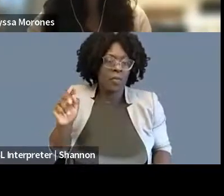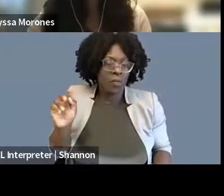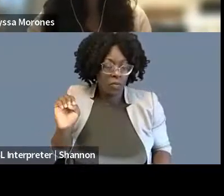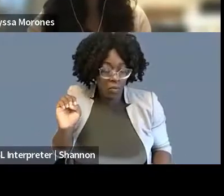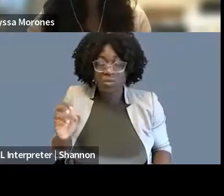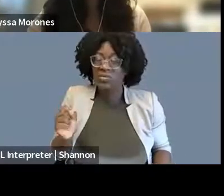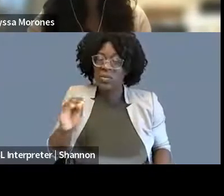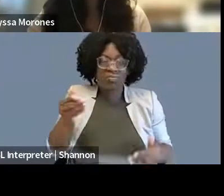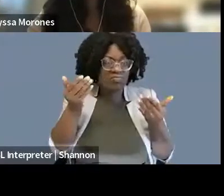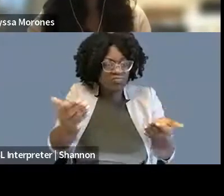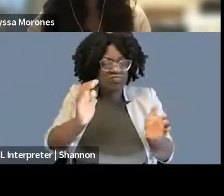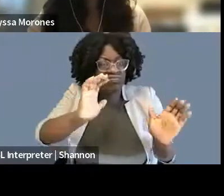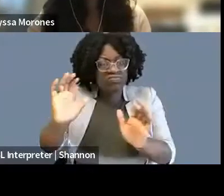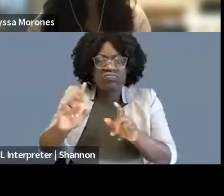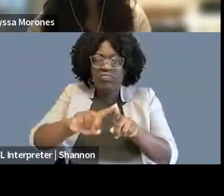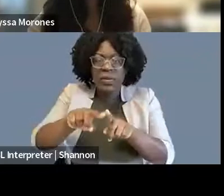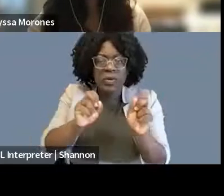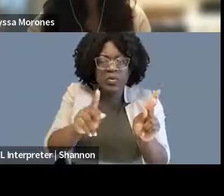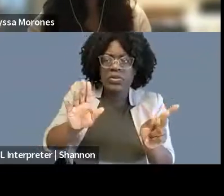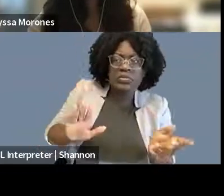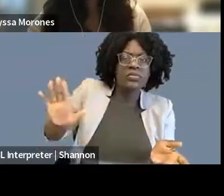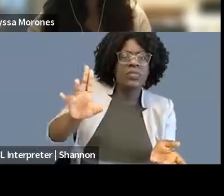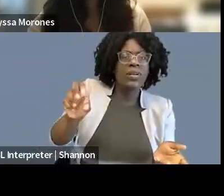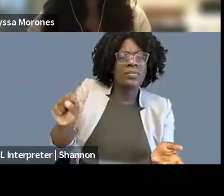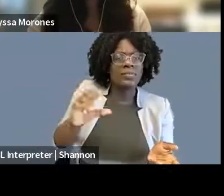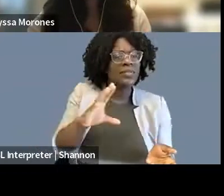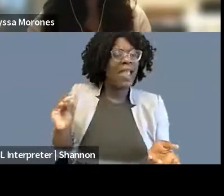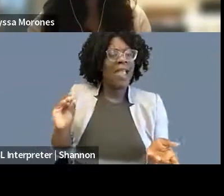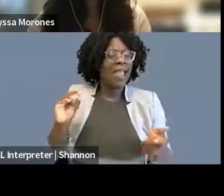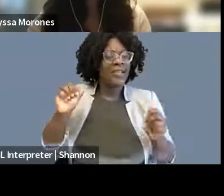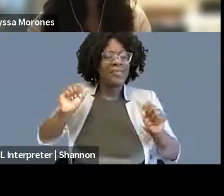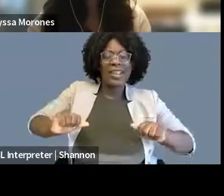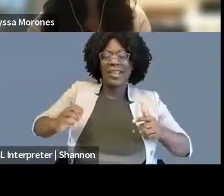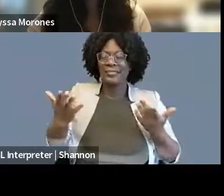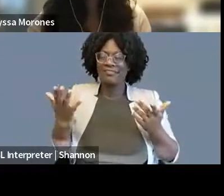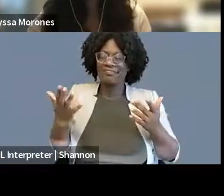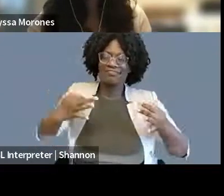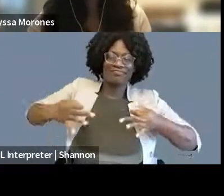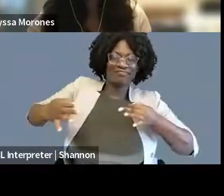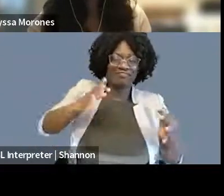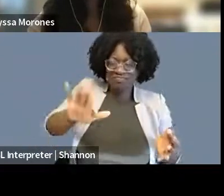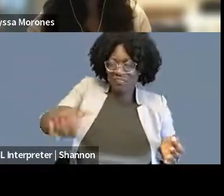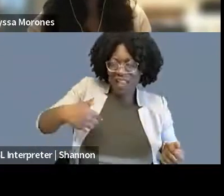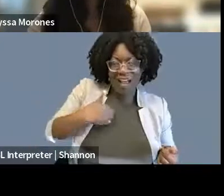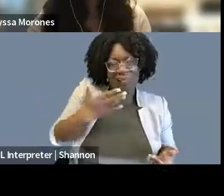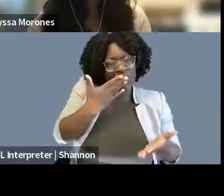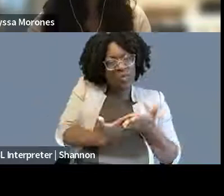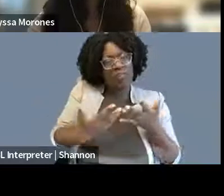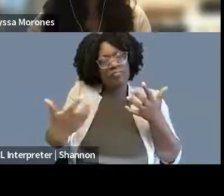that you are uniquely positioned for some kind of job, more flexibility now than ever before,